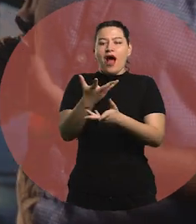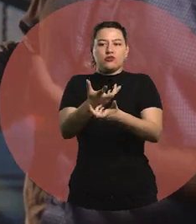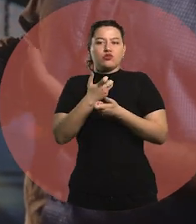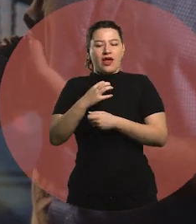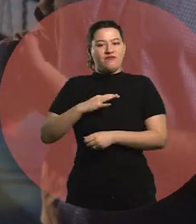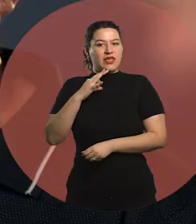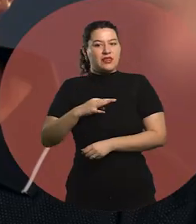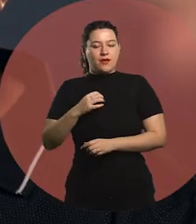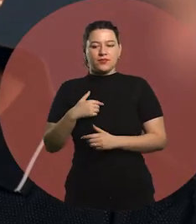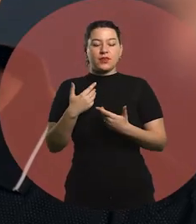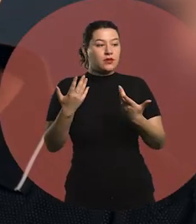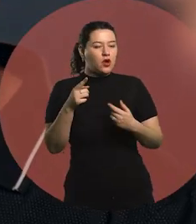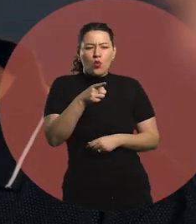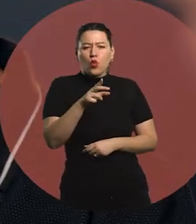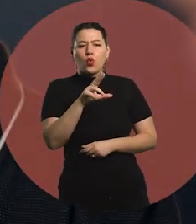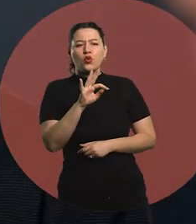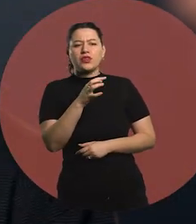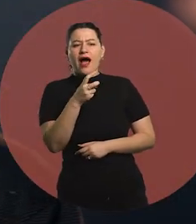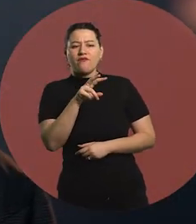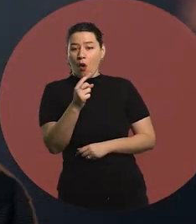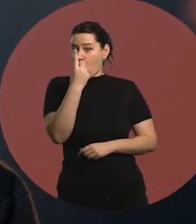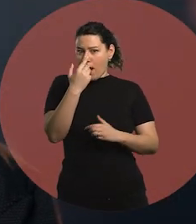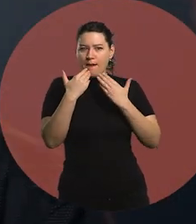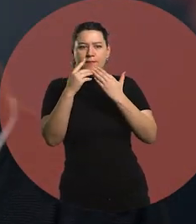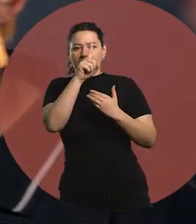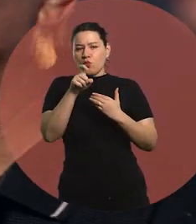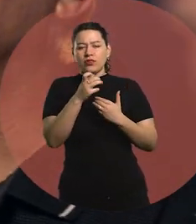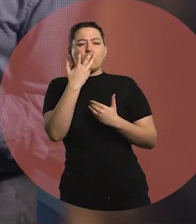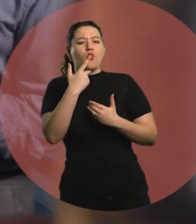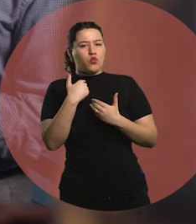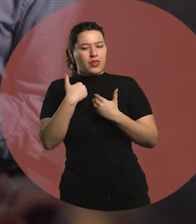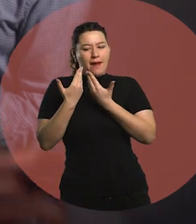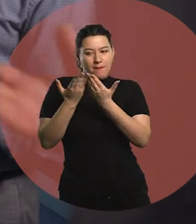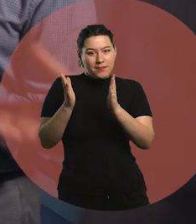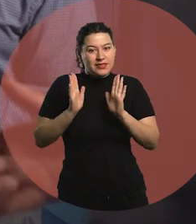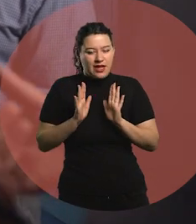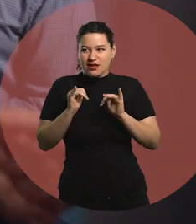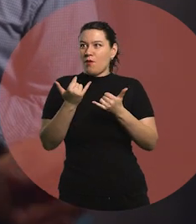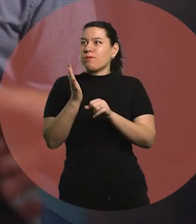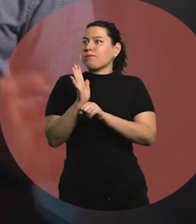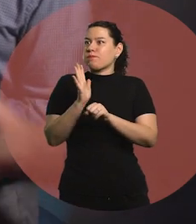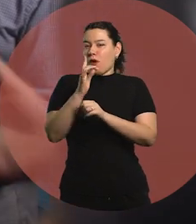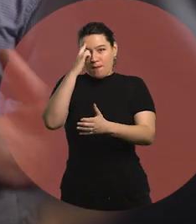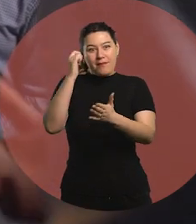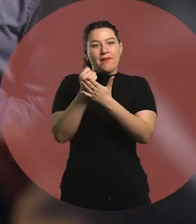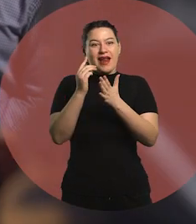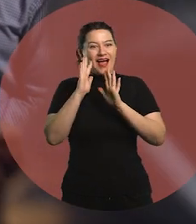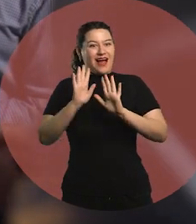Gustavo, there's one question we like to do and that has become a mark of our conversations.